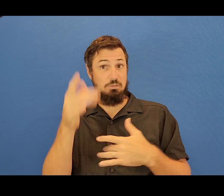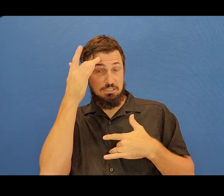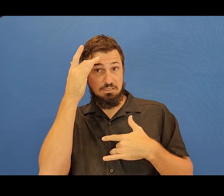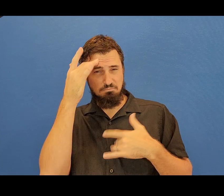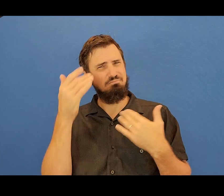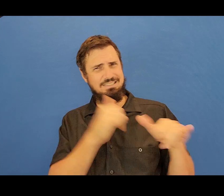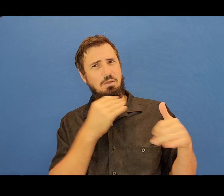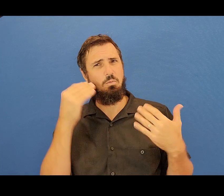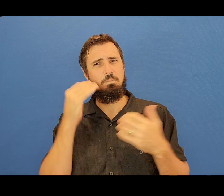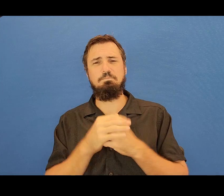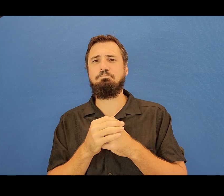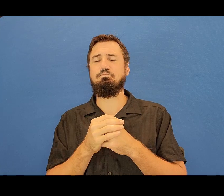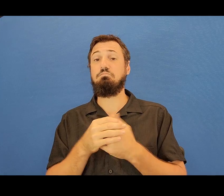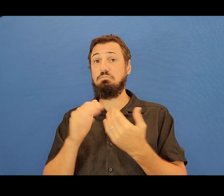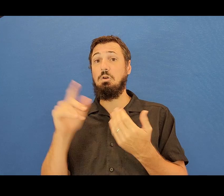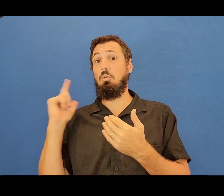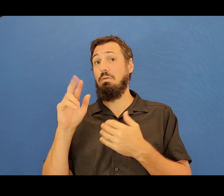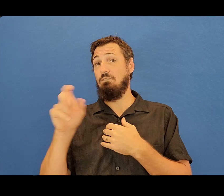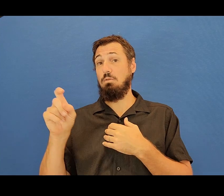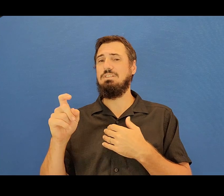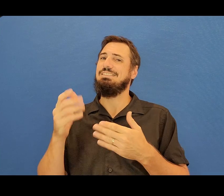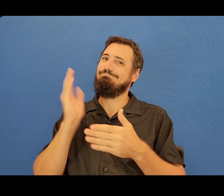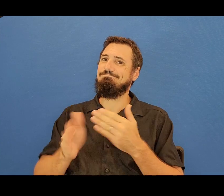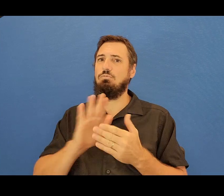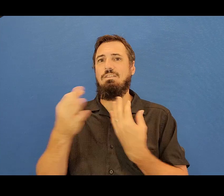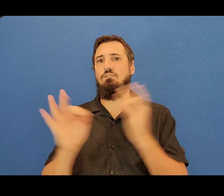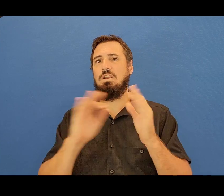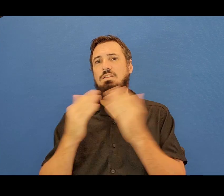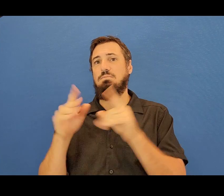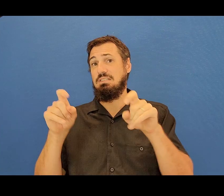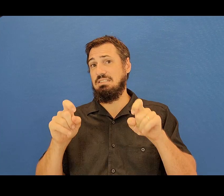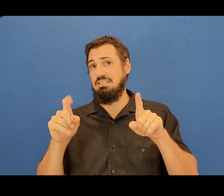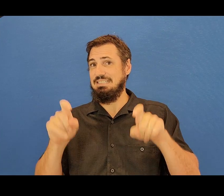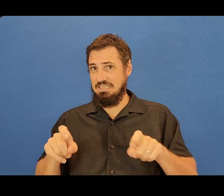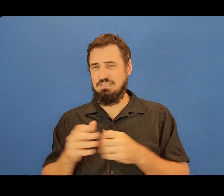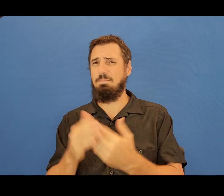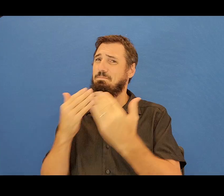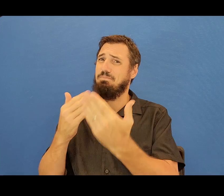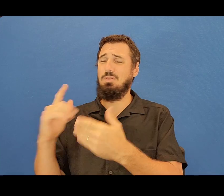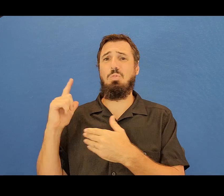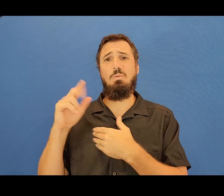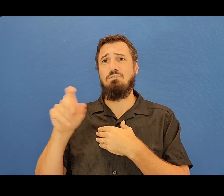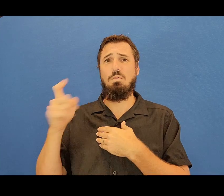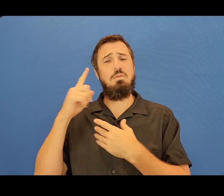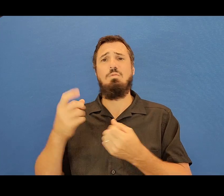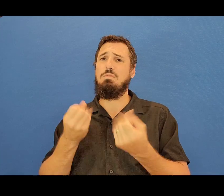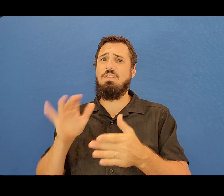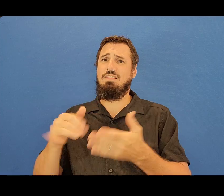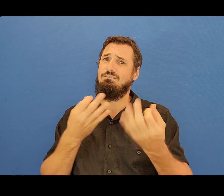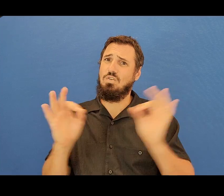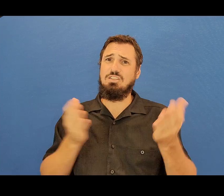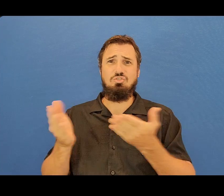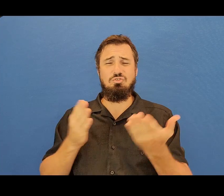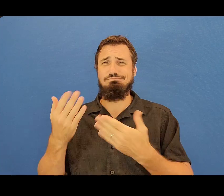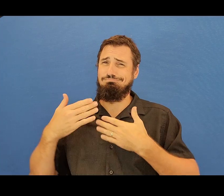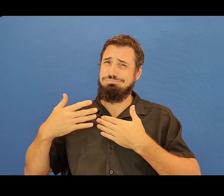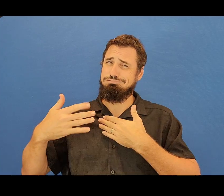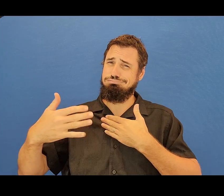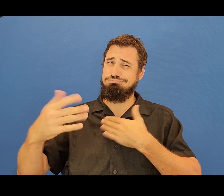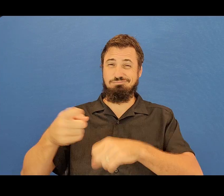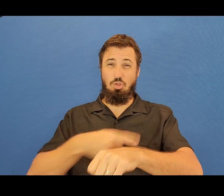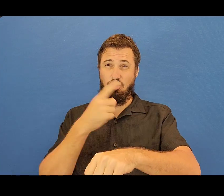Līhu‘e Pharmacy has ended their free community covid testing. Mahalo to Līhu‘e Pharmacy and the Department of Health for providing this service to our community for so long.